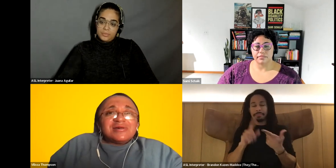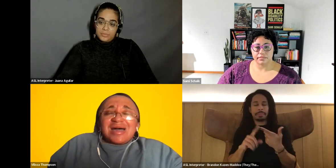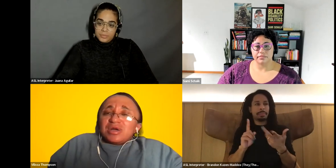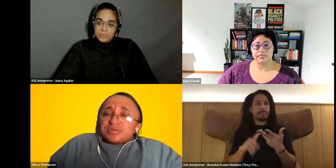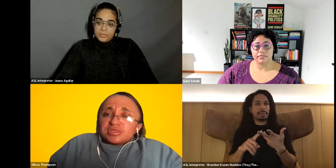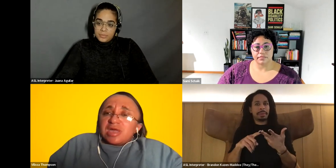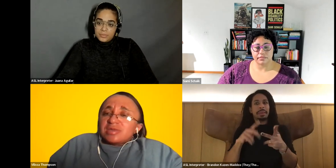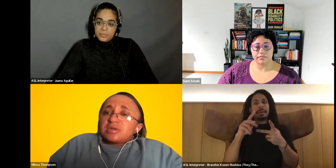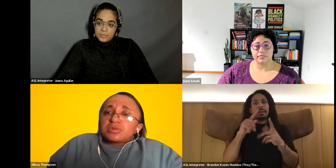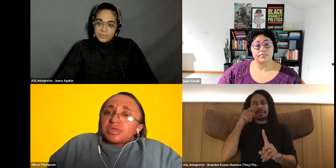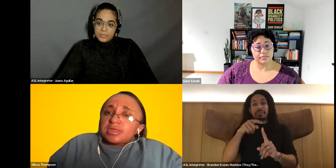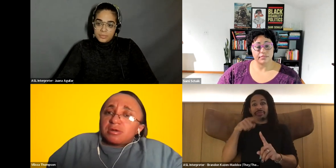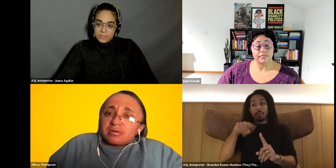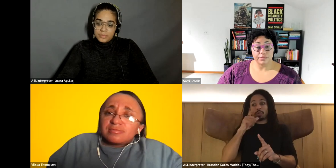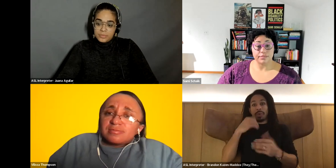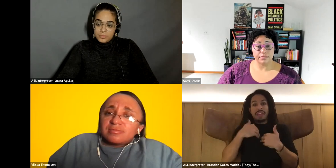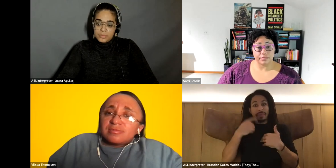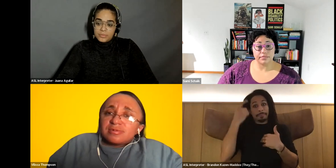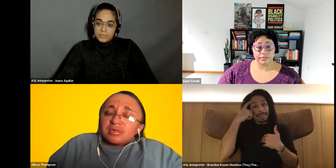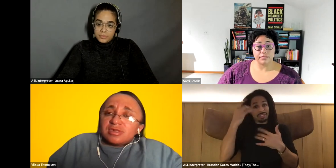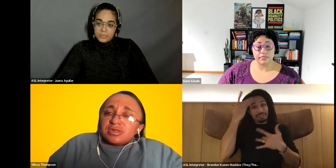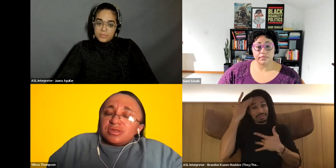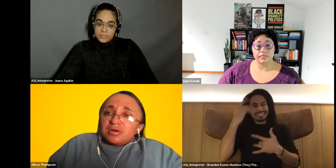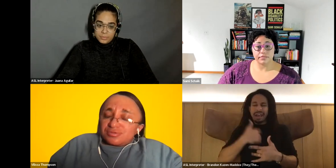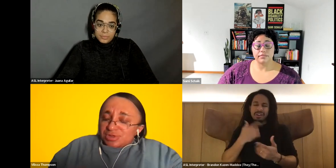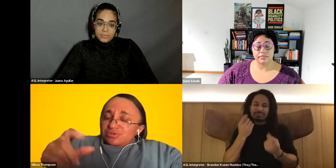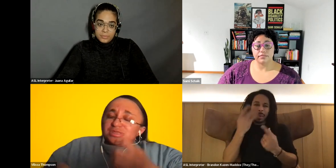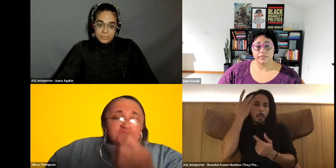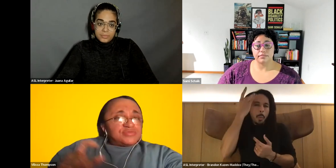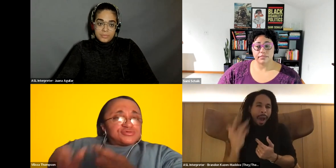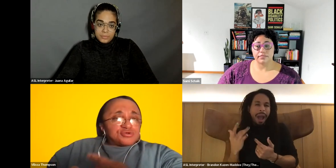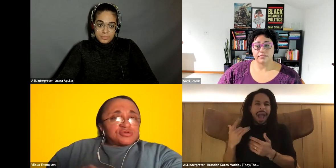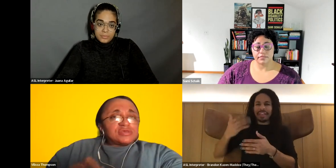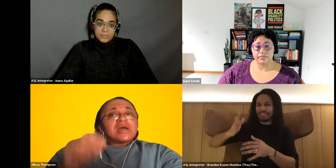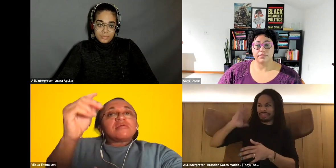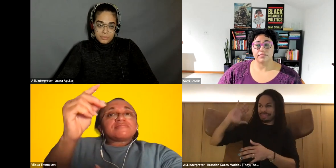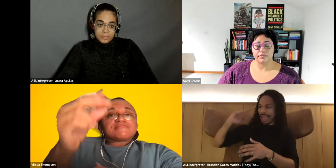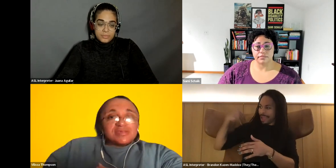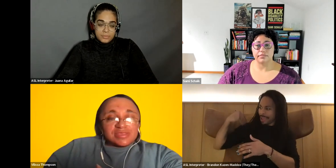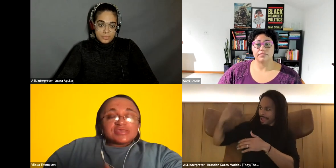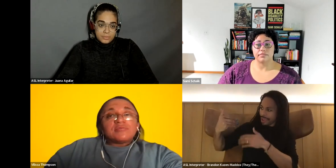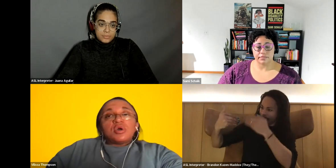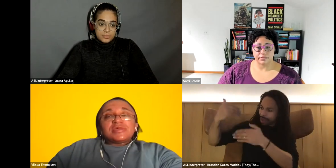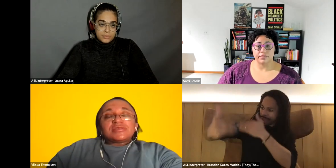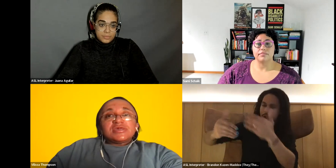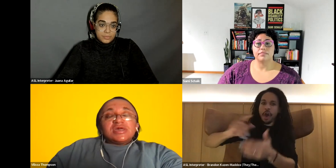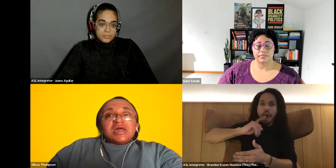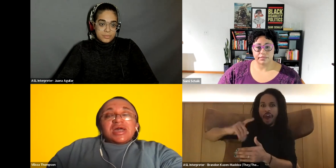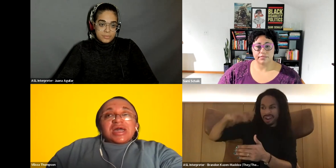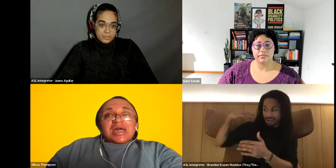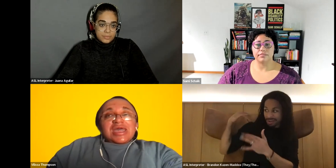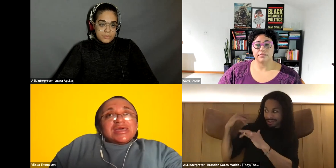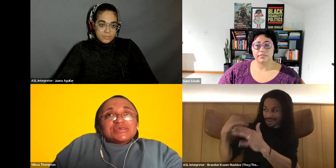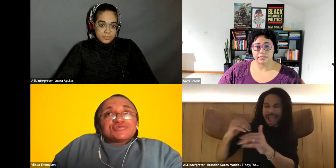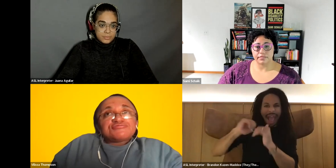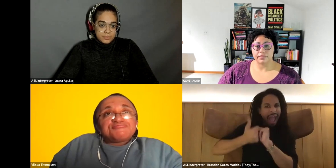Vilissa Thompson: I understand how they are the way they are. you know, when you listen to the stores, and you're like. Oh. that's a moment. and I just.